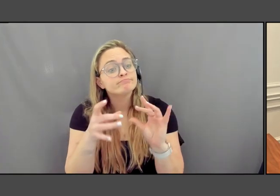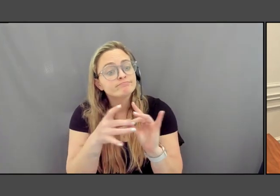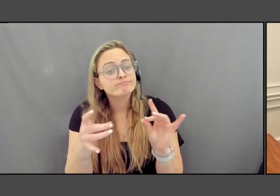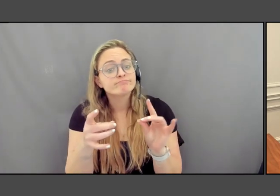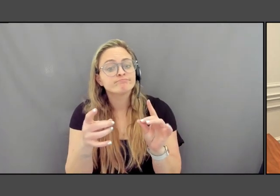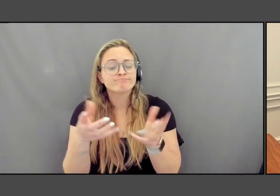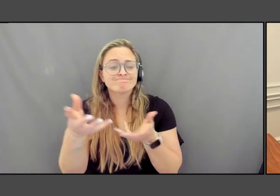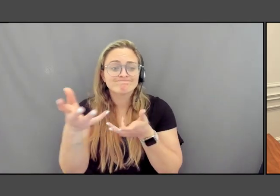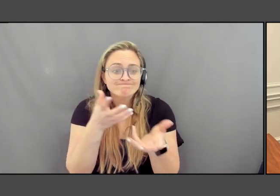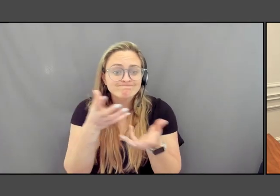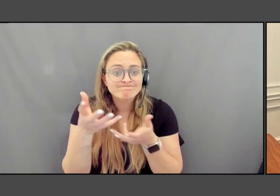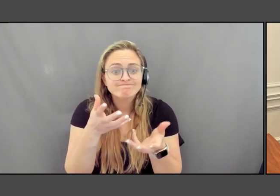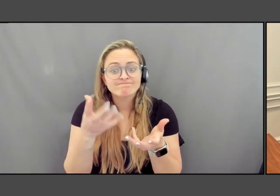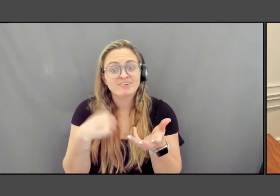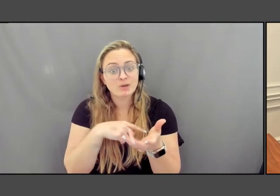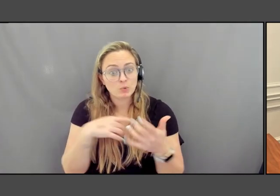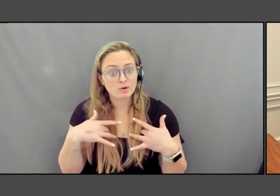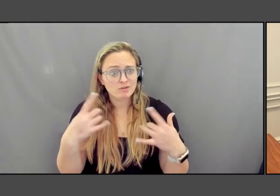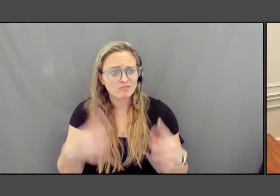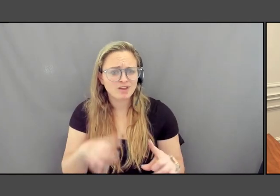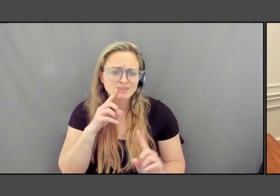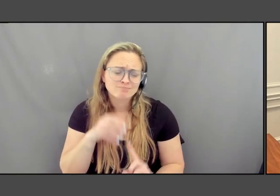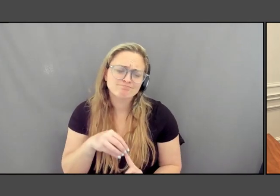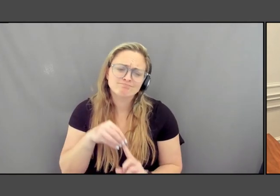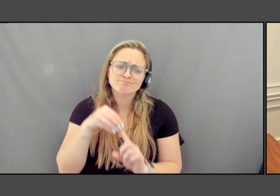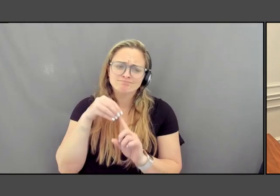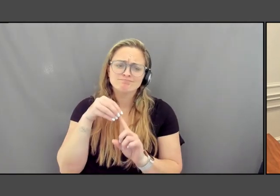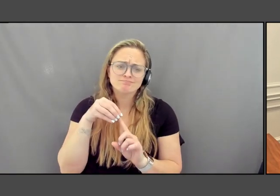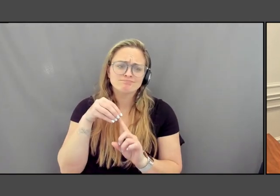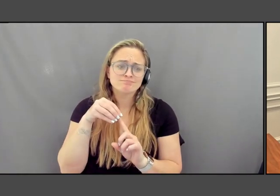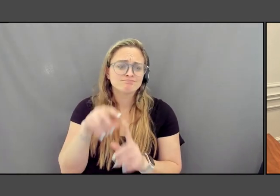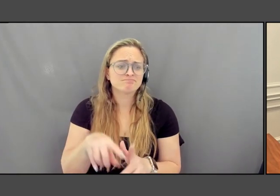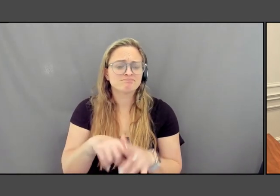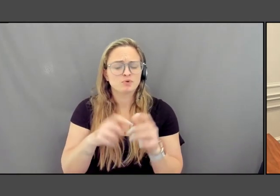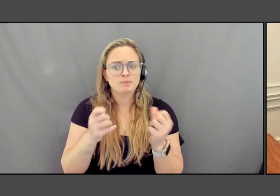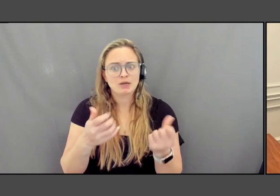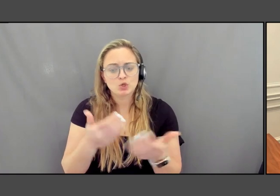events are truly special and have sparked many new connections and conversations.